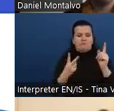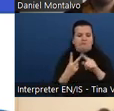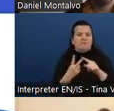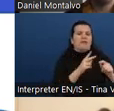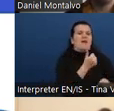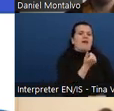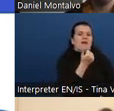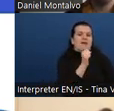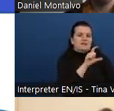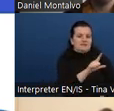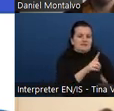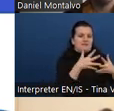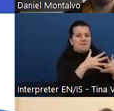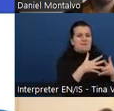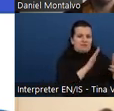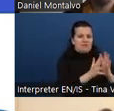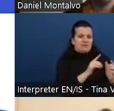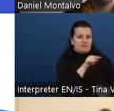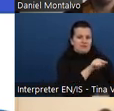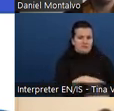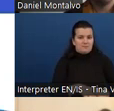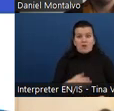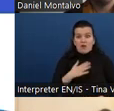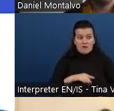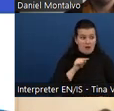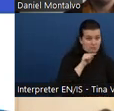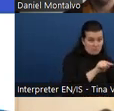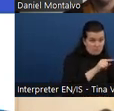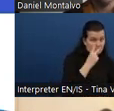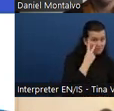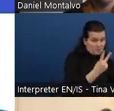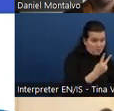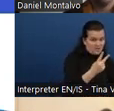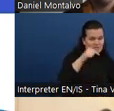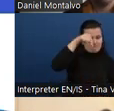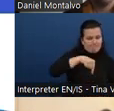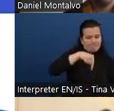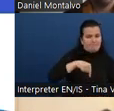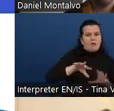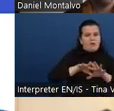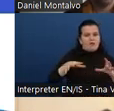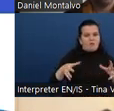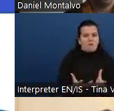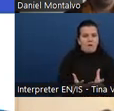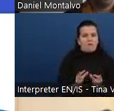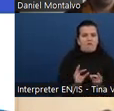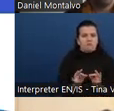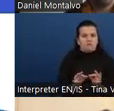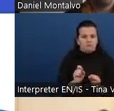To view the ASL interpreter, select the interpretation icon at the bottom of your Zoom screen.